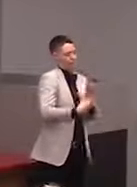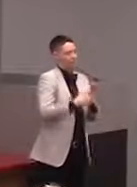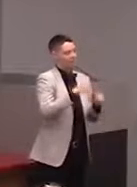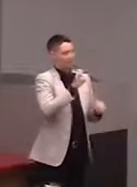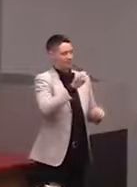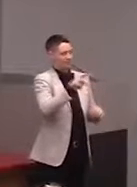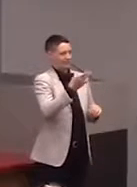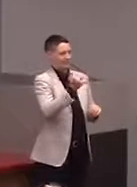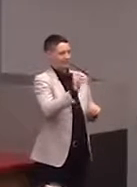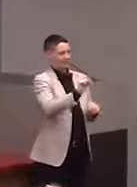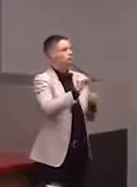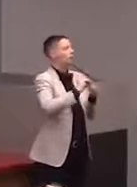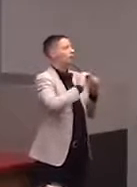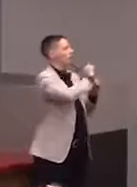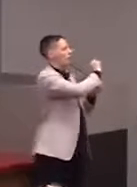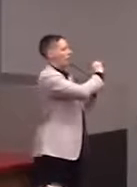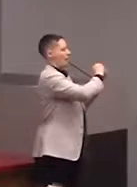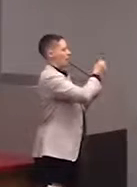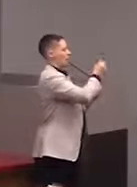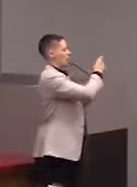the exhibit's number and it explained.